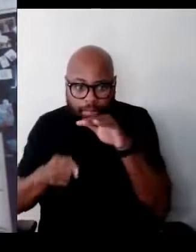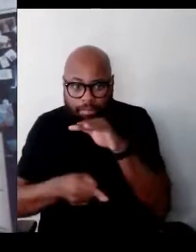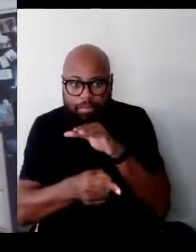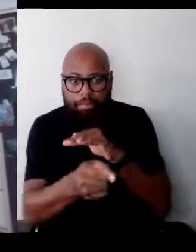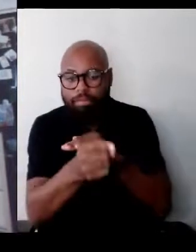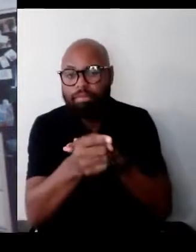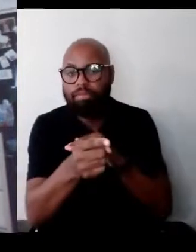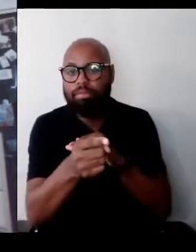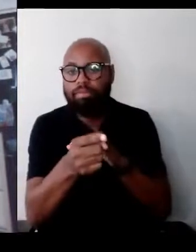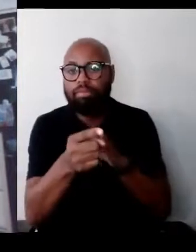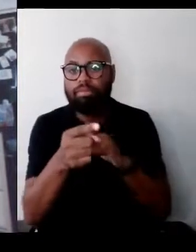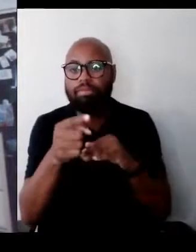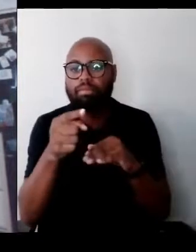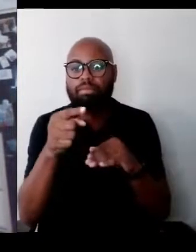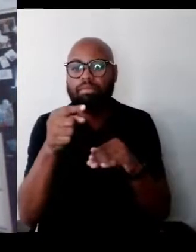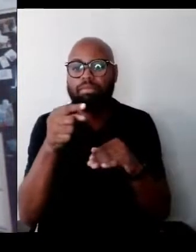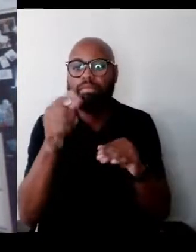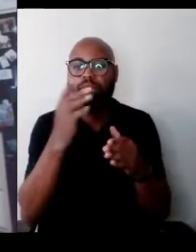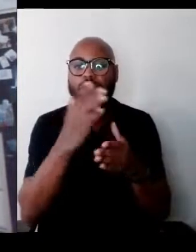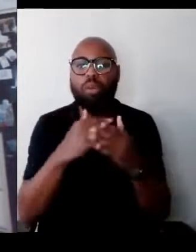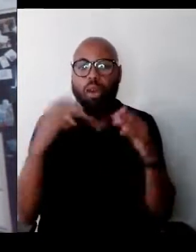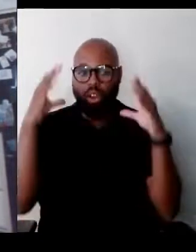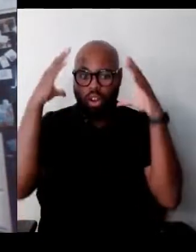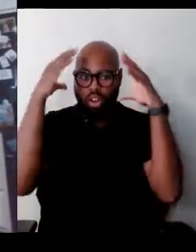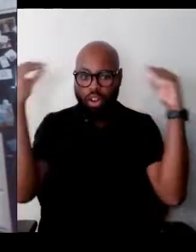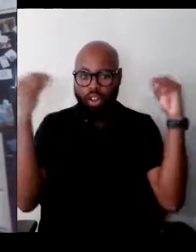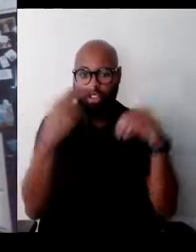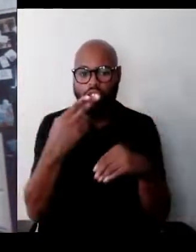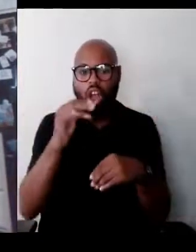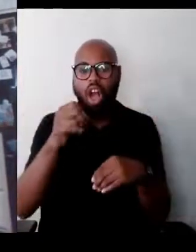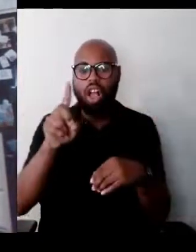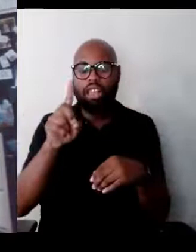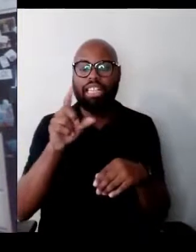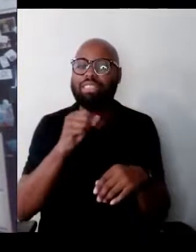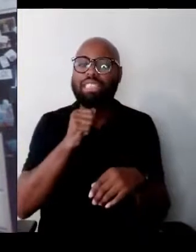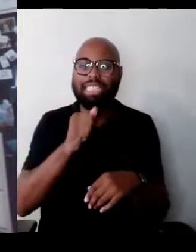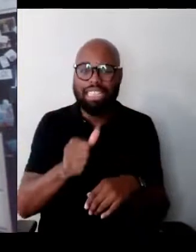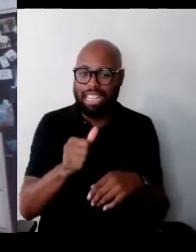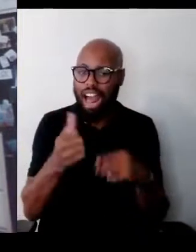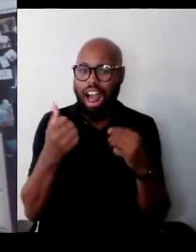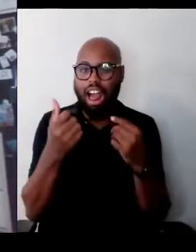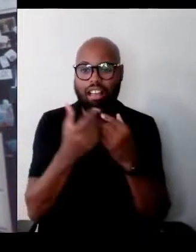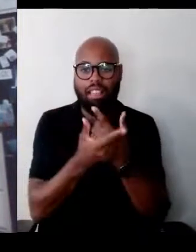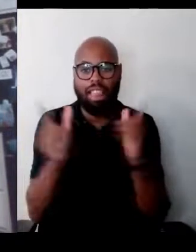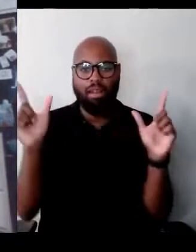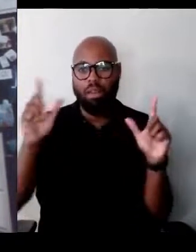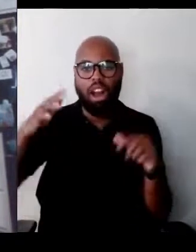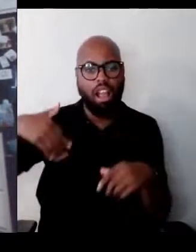part of Holland that was not liberated as yet, I screamed bloody murder